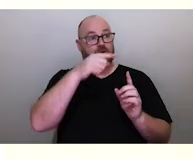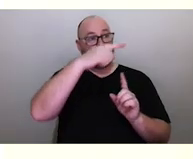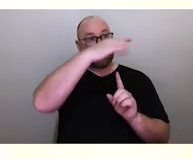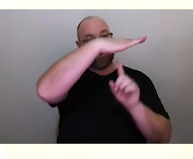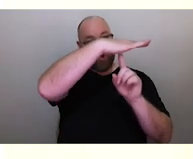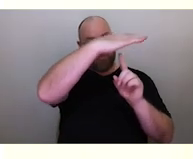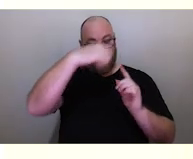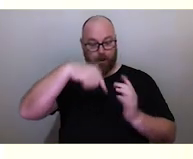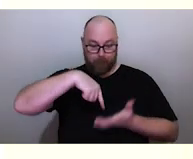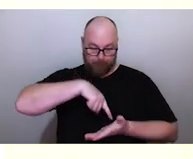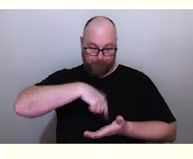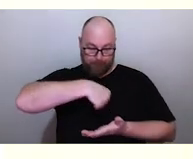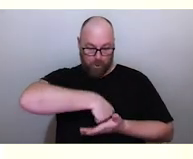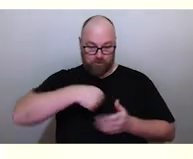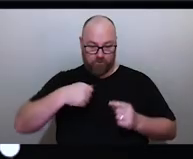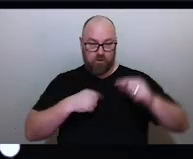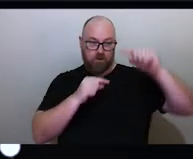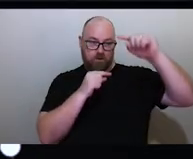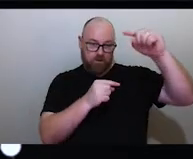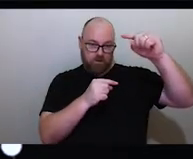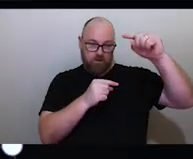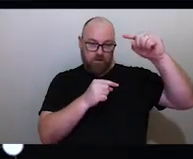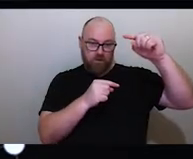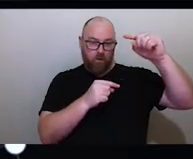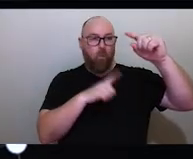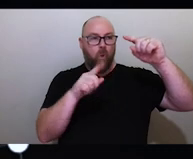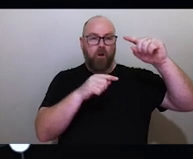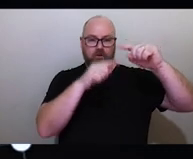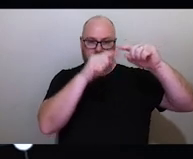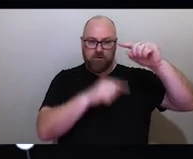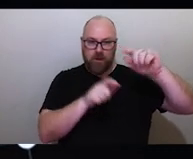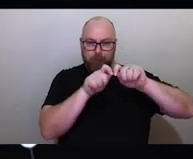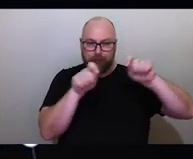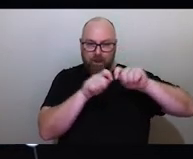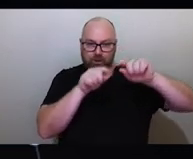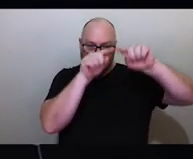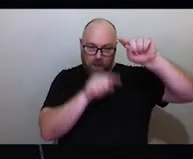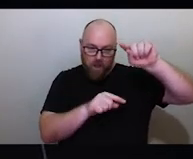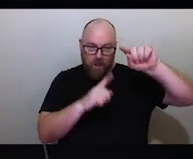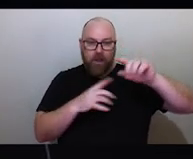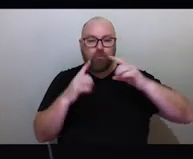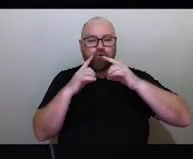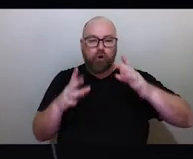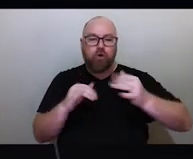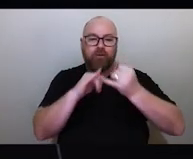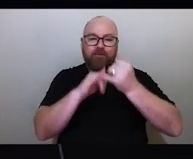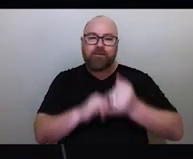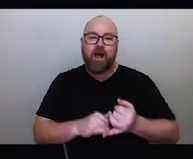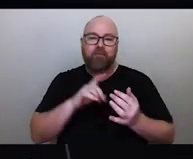the distance between them measure about four times that. And that shows you with a south celestial pull in the sky